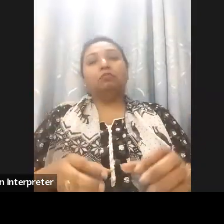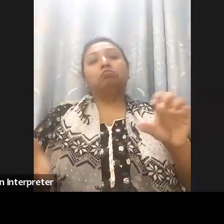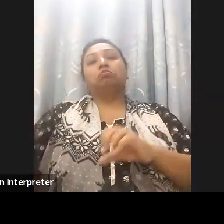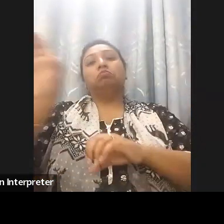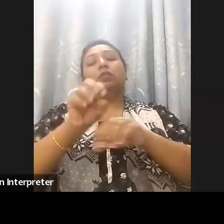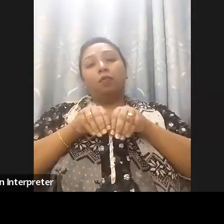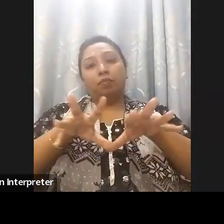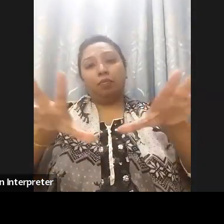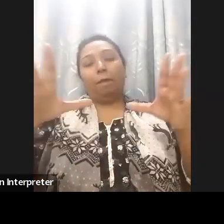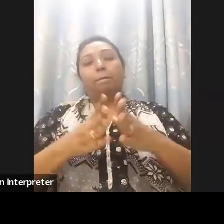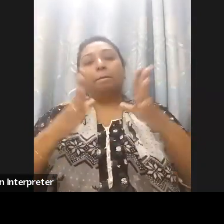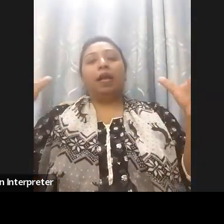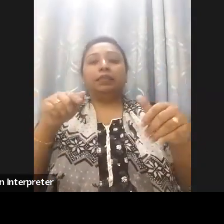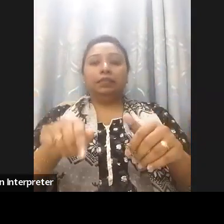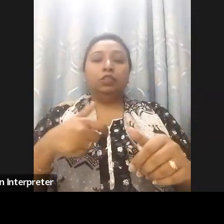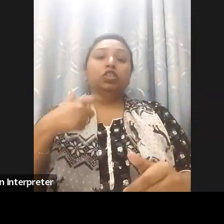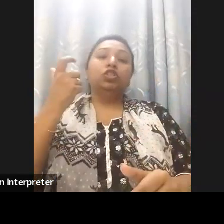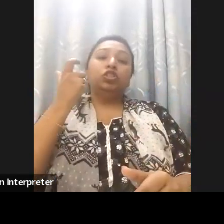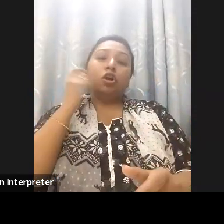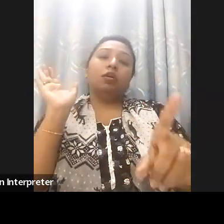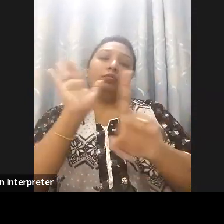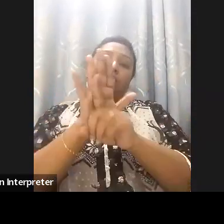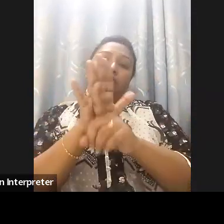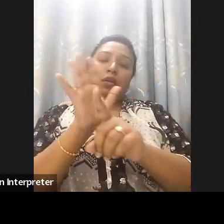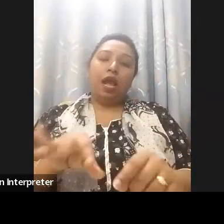commitment to building a society where every individual including those with disabilities